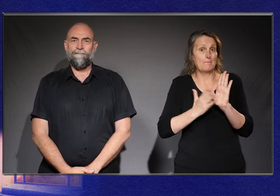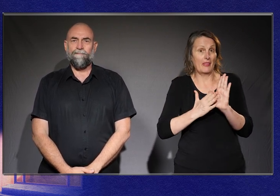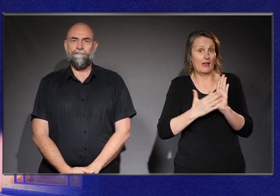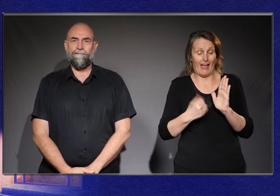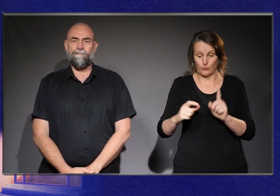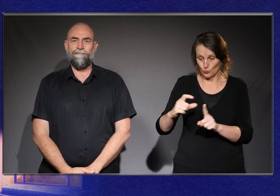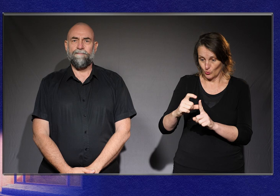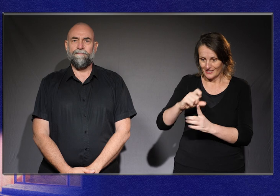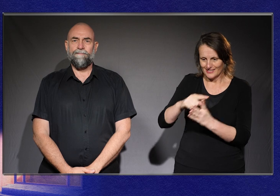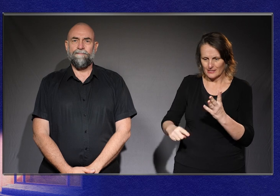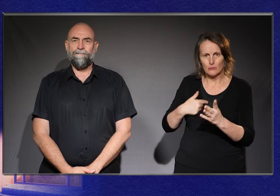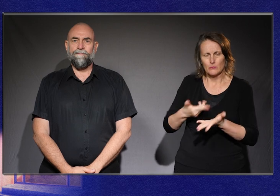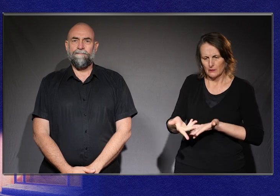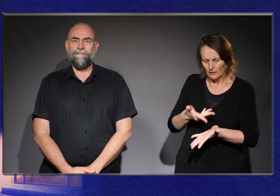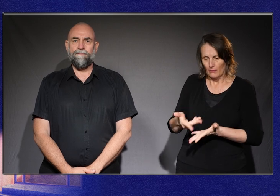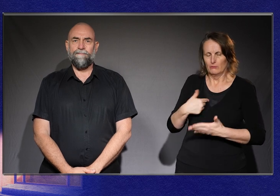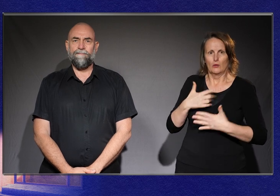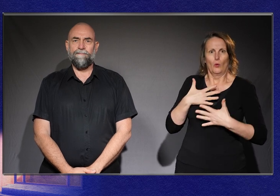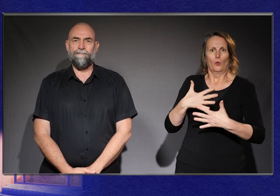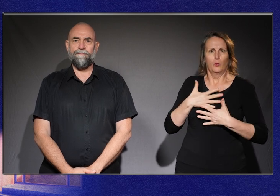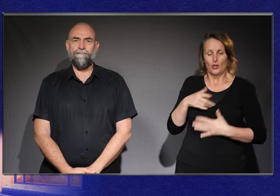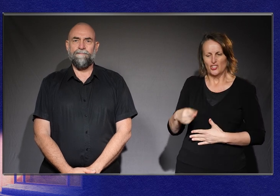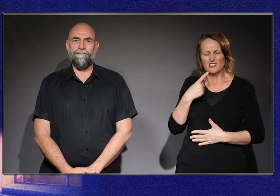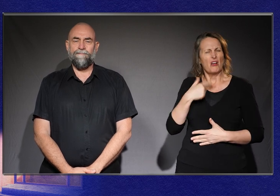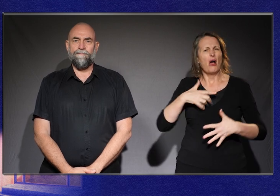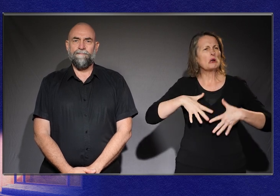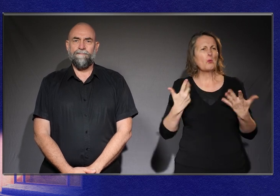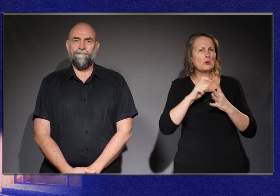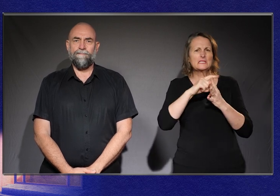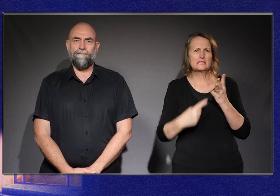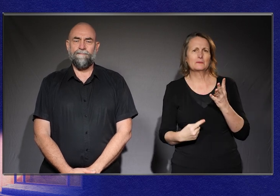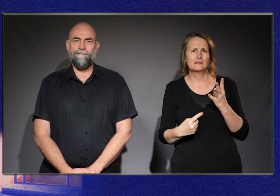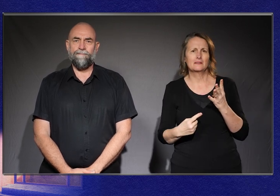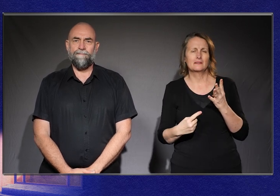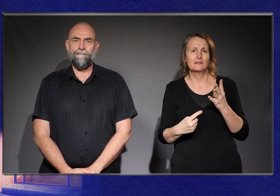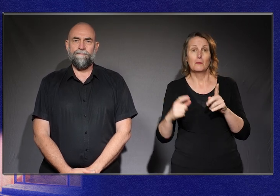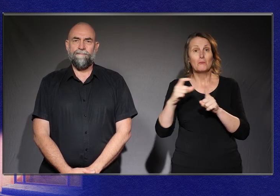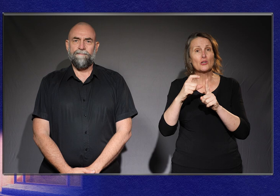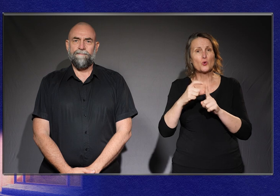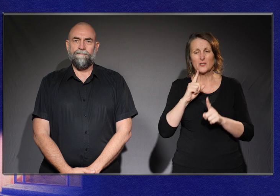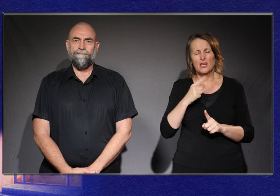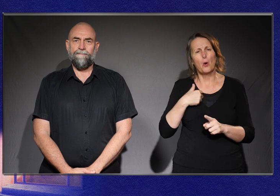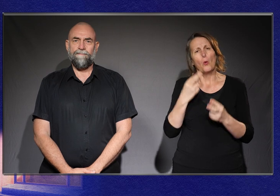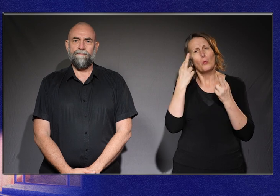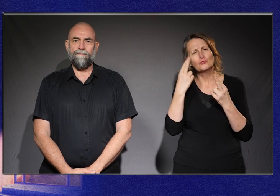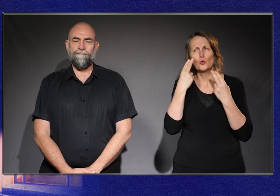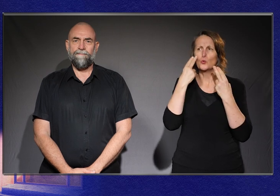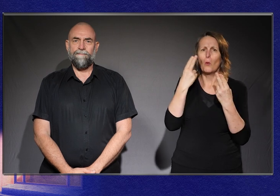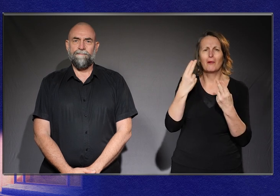the conversation where she said - that she doesn’t want to have a disability. That she wishes she was normal.